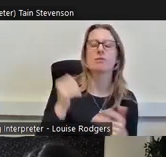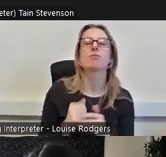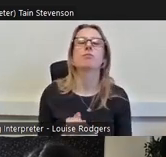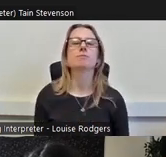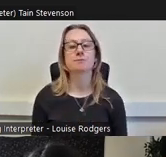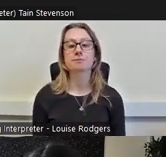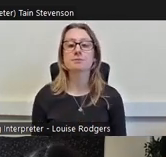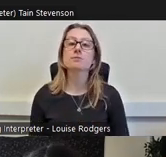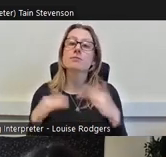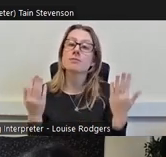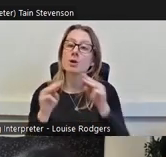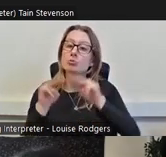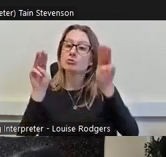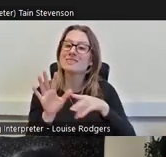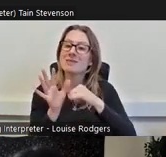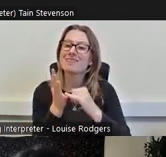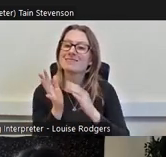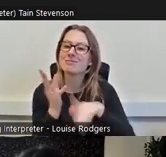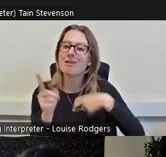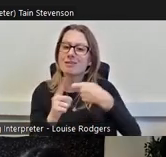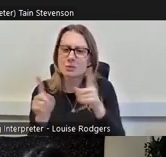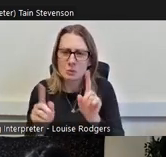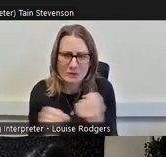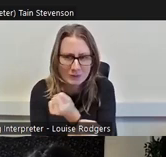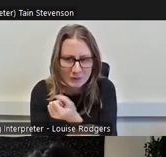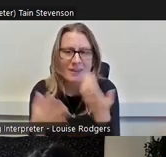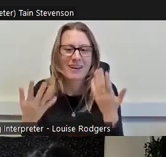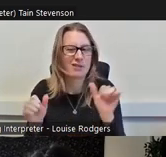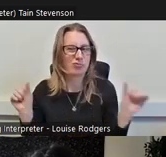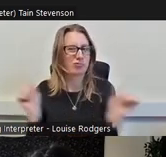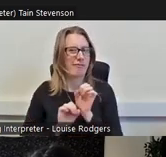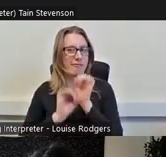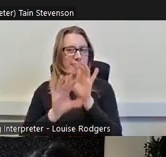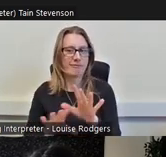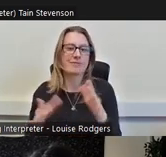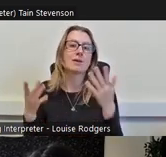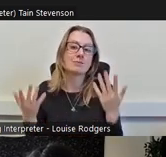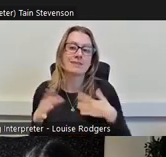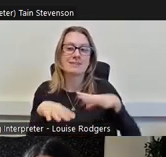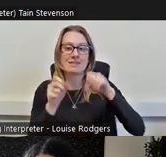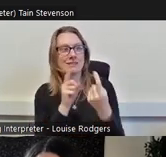Museum was Mark—what do we do? Very briefly, as I said, we started in 2018 and this was